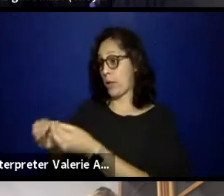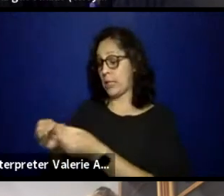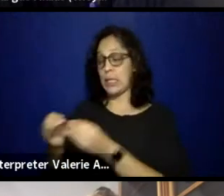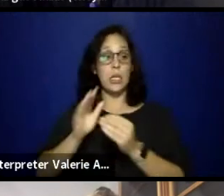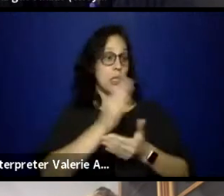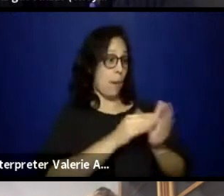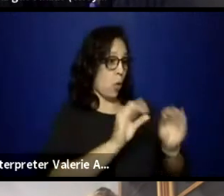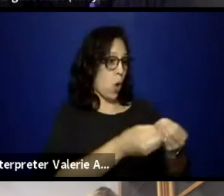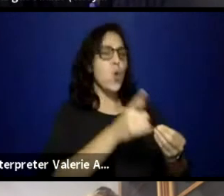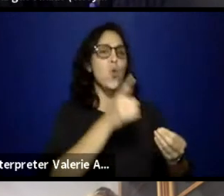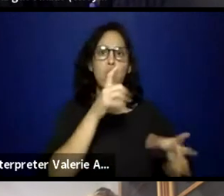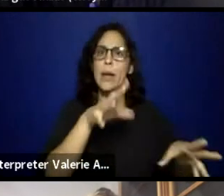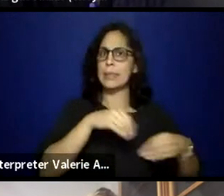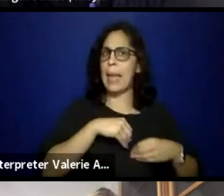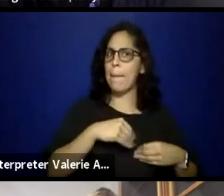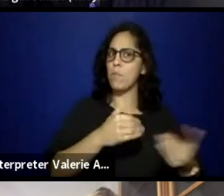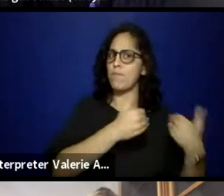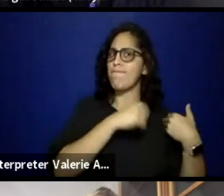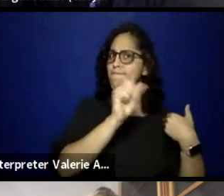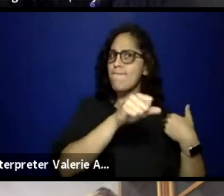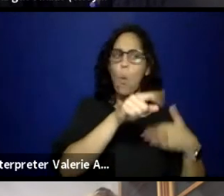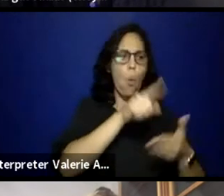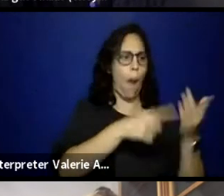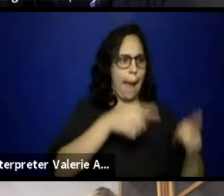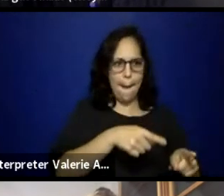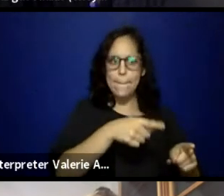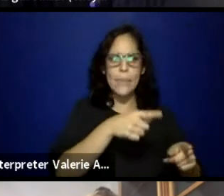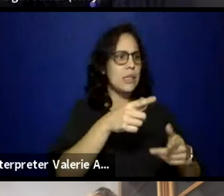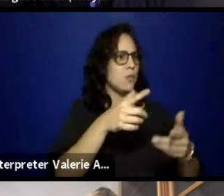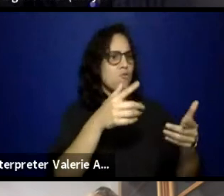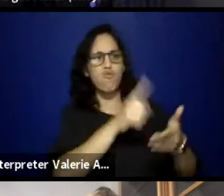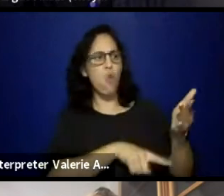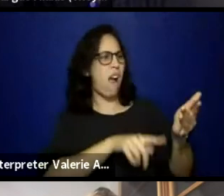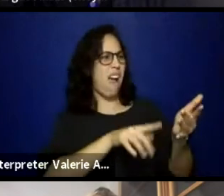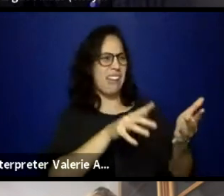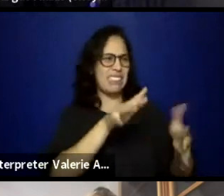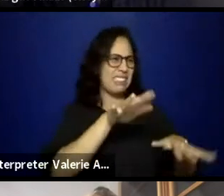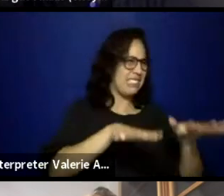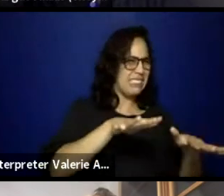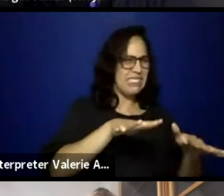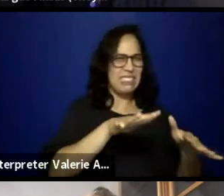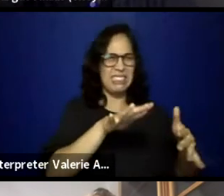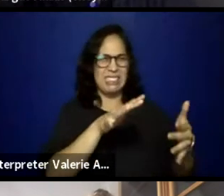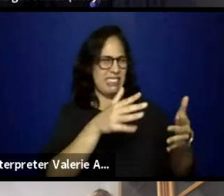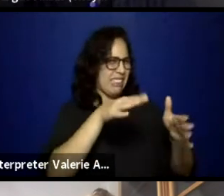for where they are, owning where they are, where they may be lacking, where they need to move forward and grow.